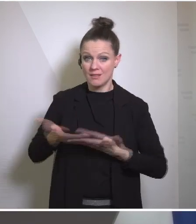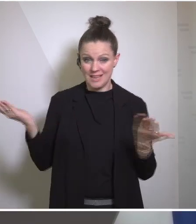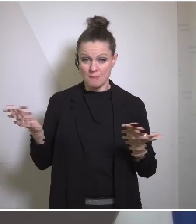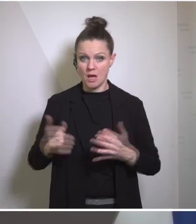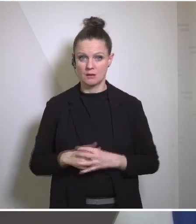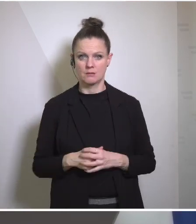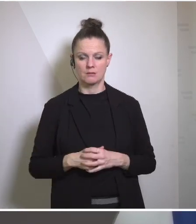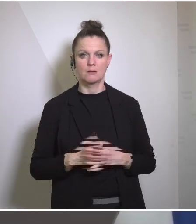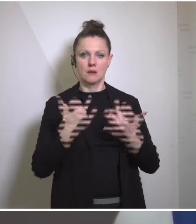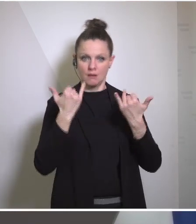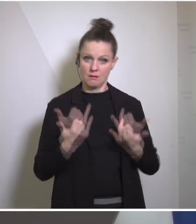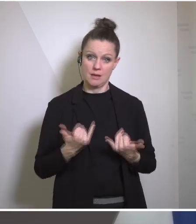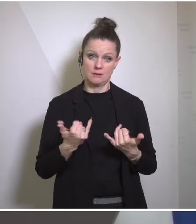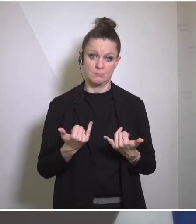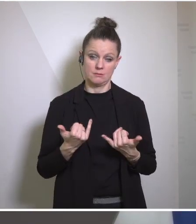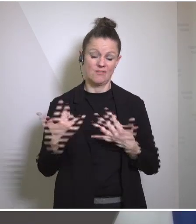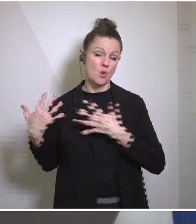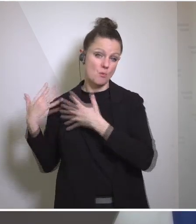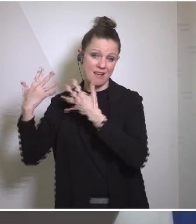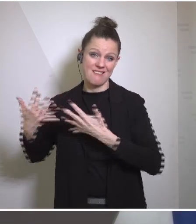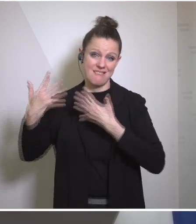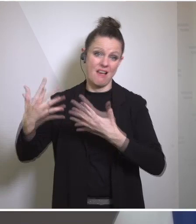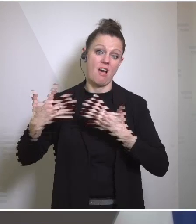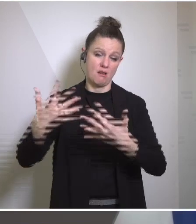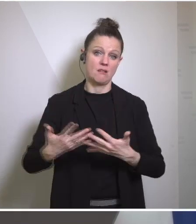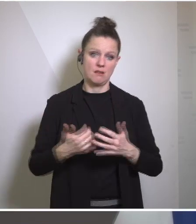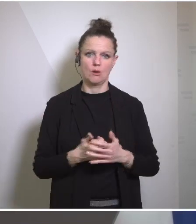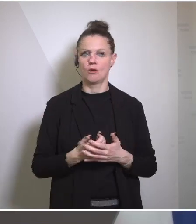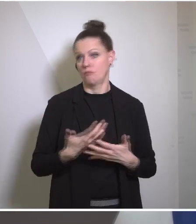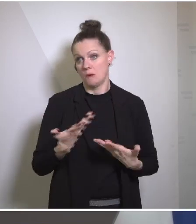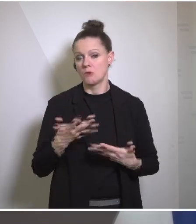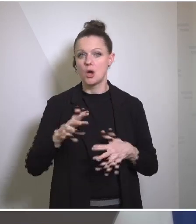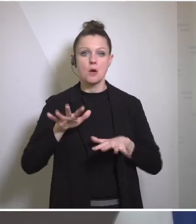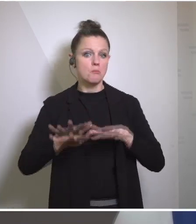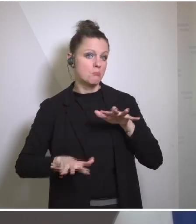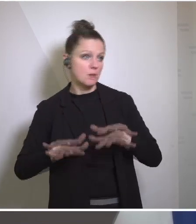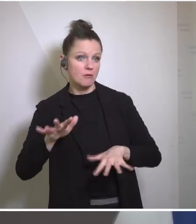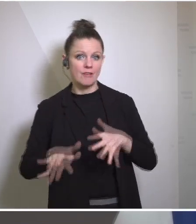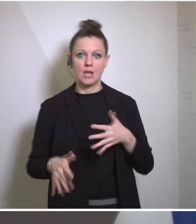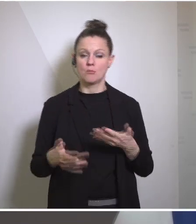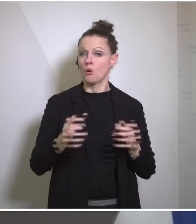we have probably over the decades, because it was comfortable, it was possible, created a